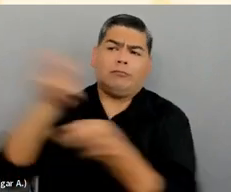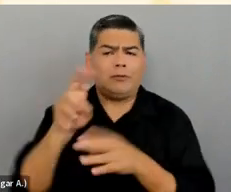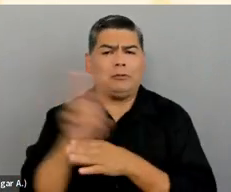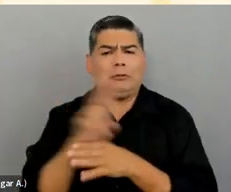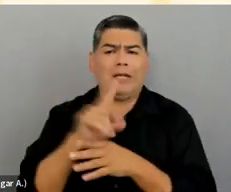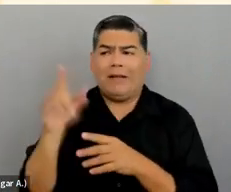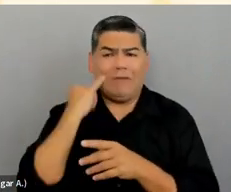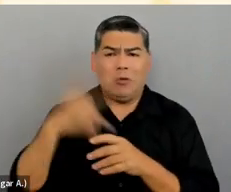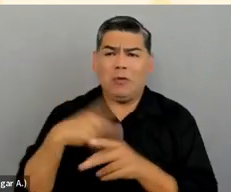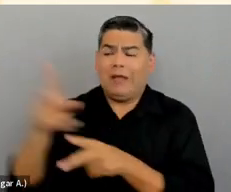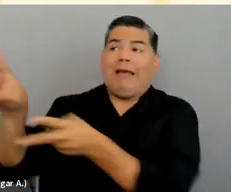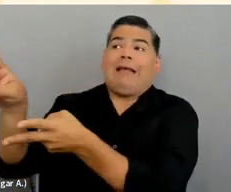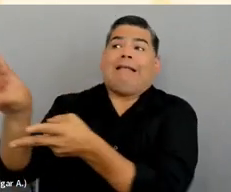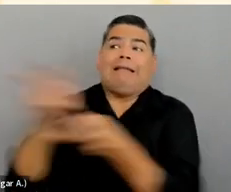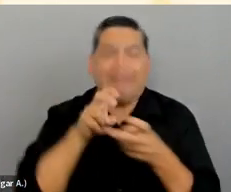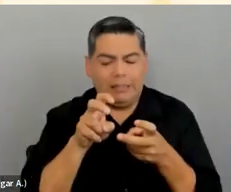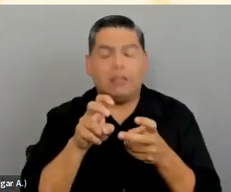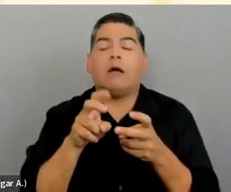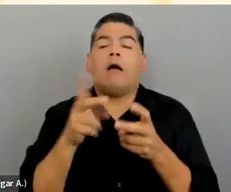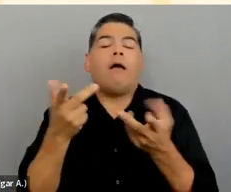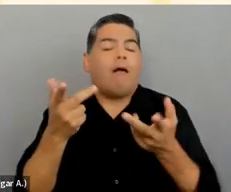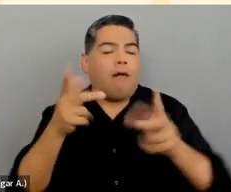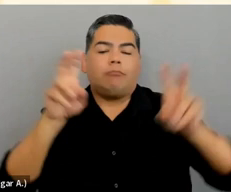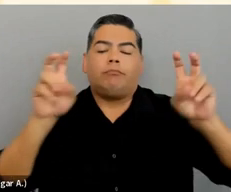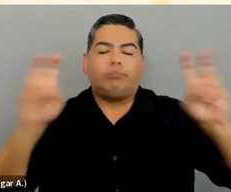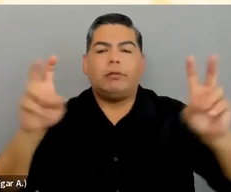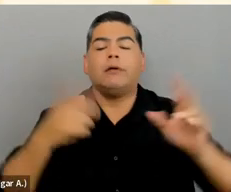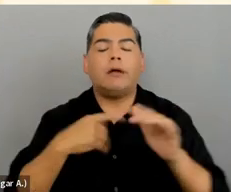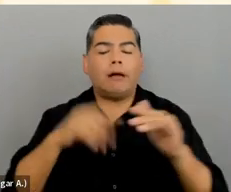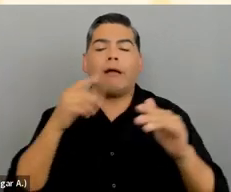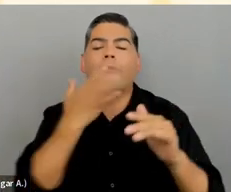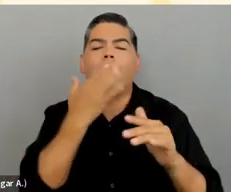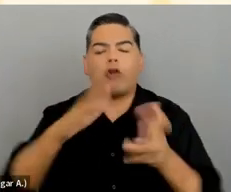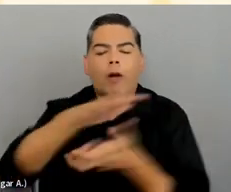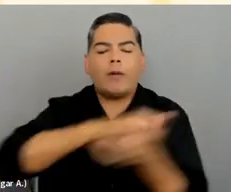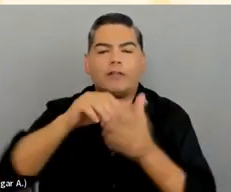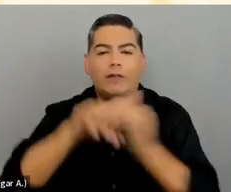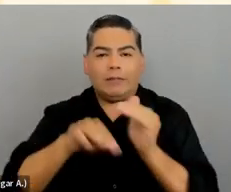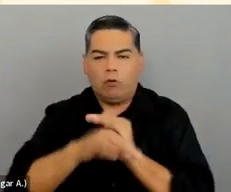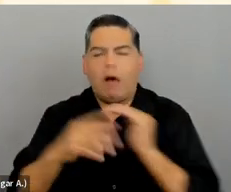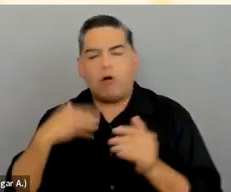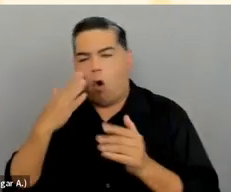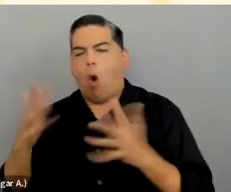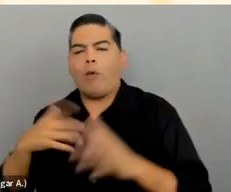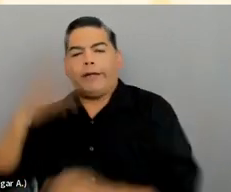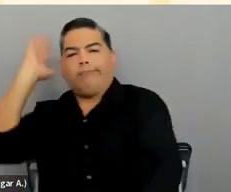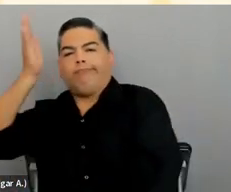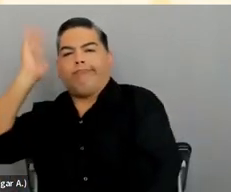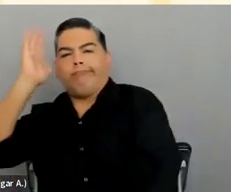and choose accessible color combinations, which I'm sure people have talked about earlier today, you're starting with a good foundation.